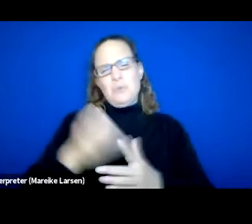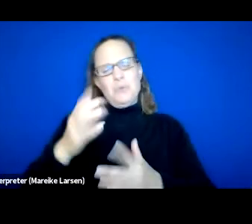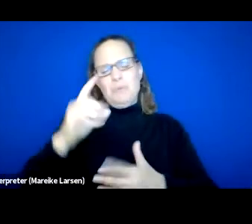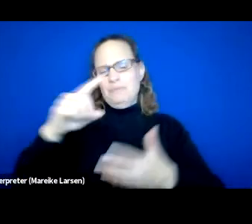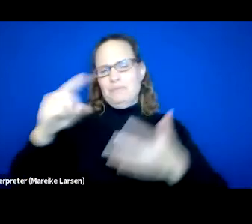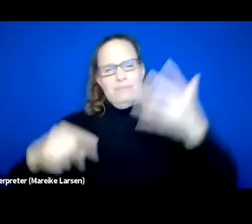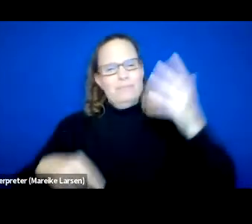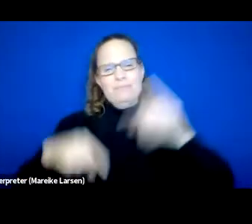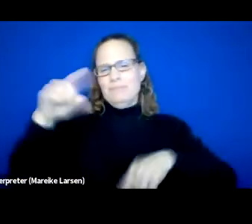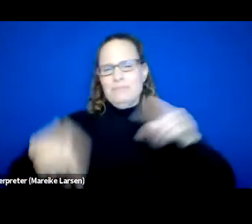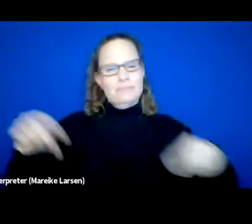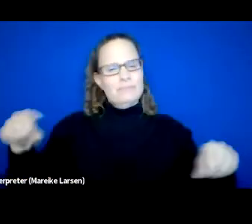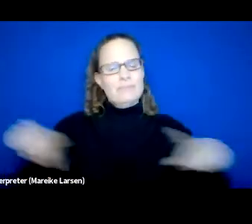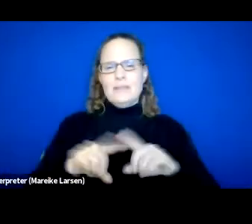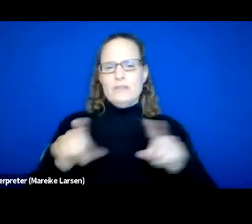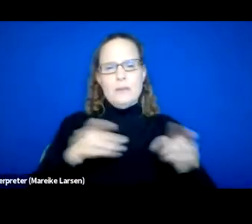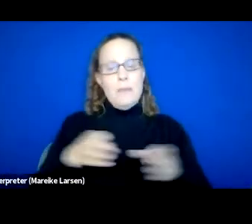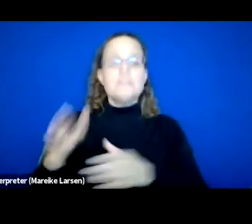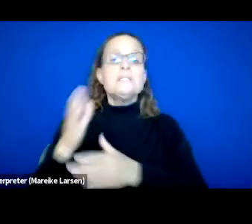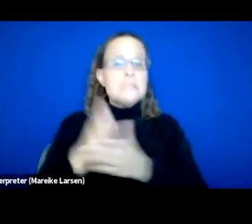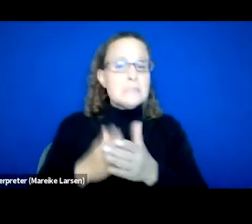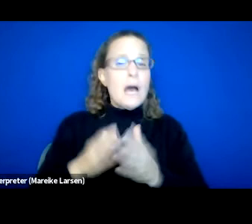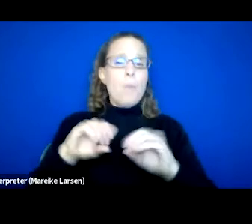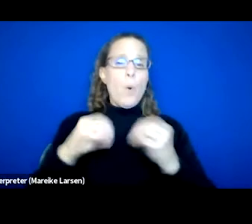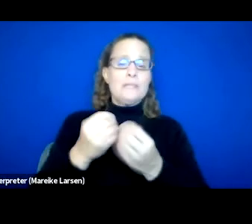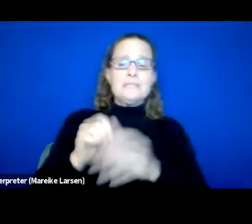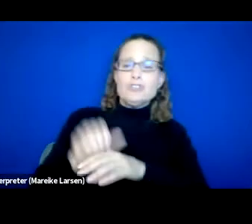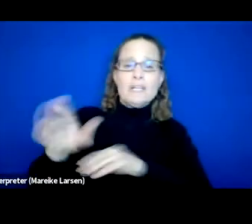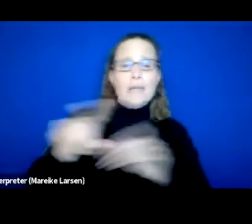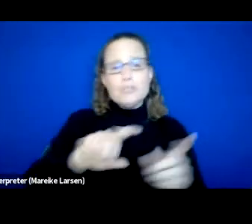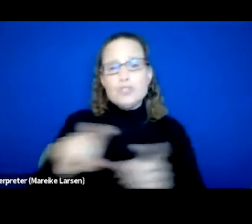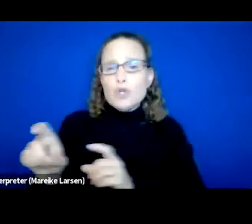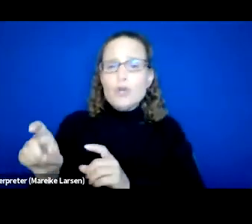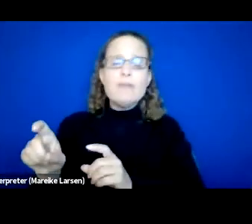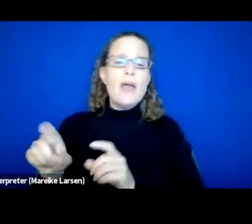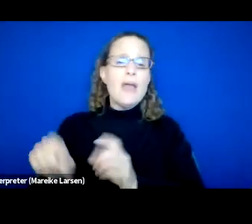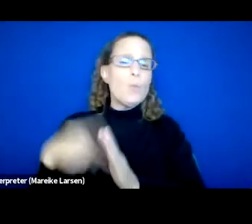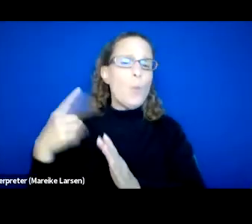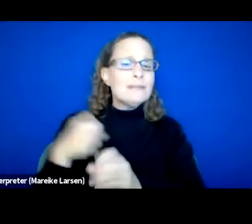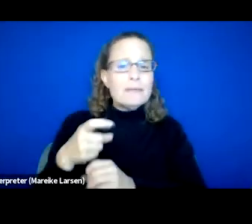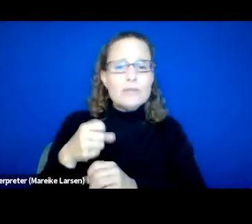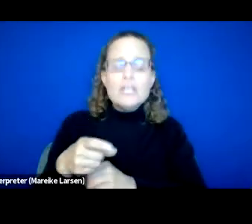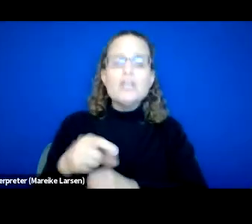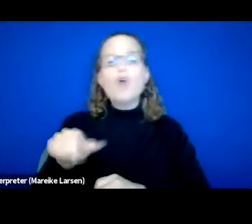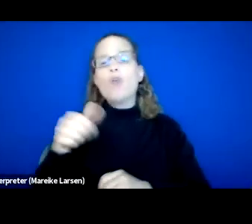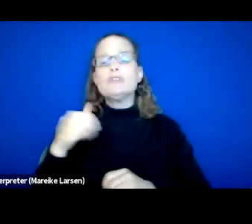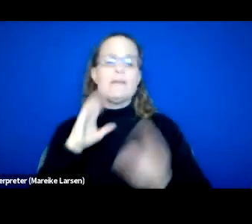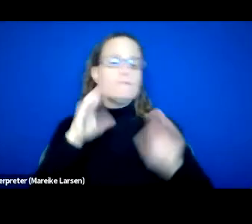Some organizations send out a survey once a year, others have focus groups, others have advisory boards,